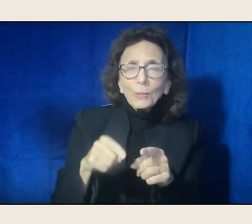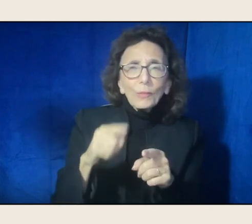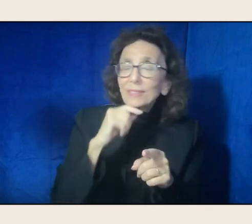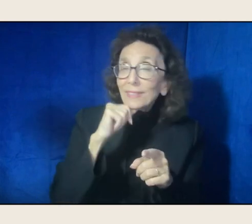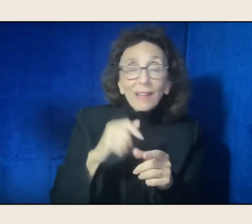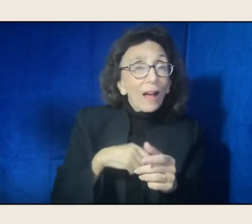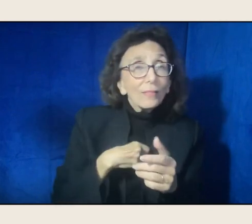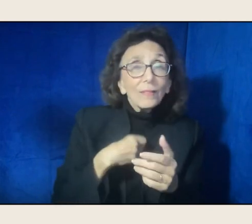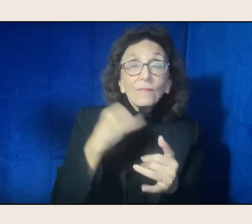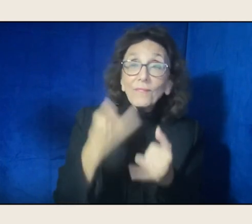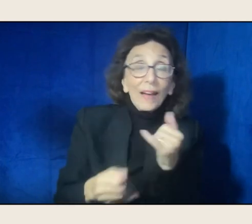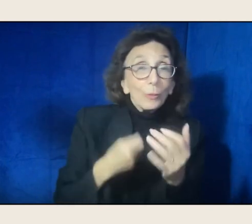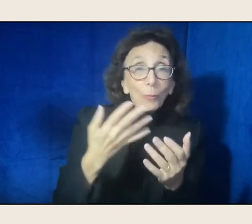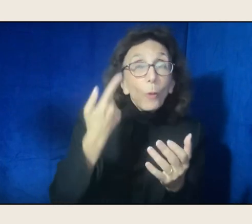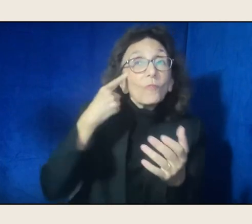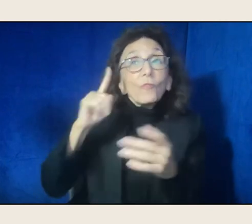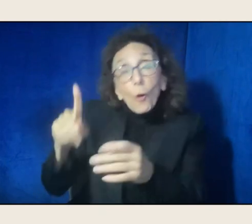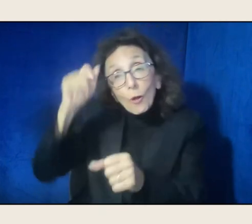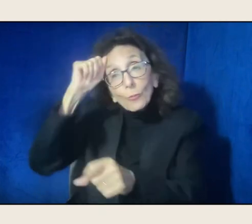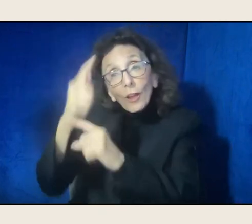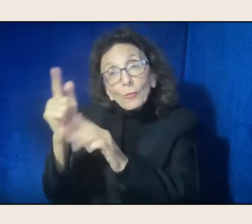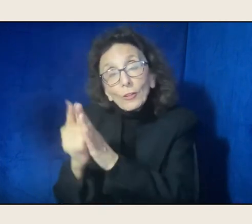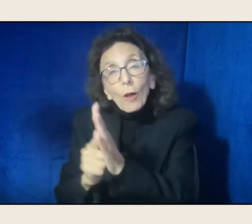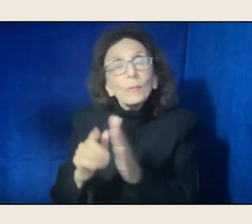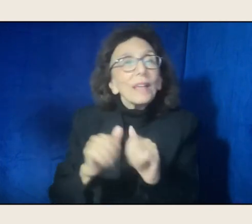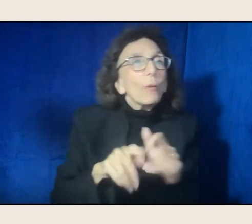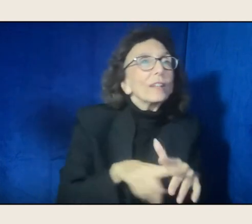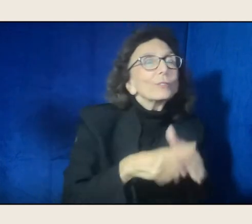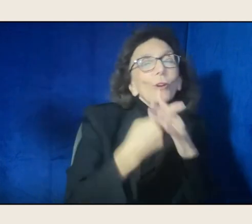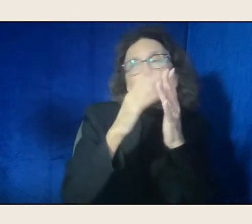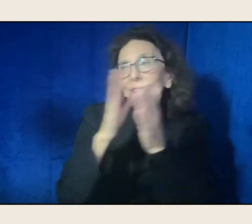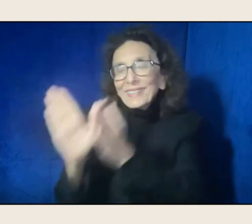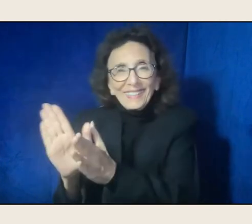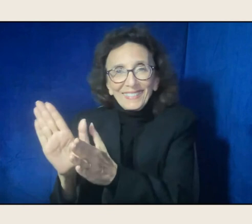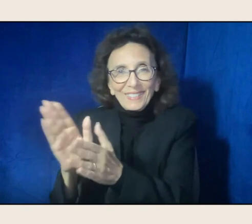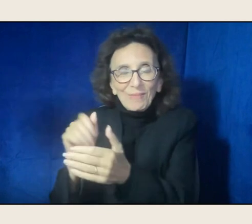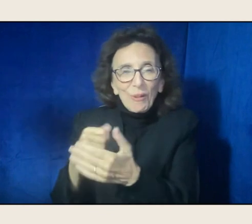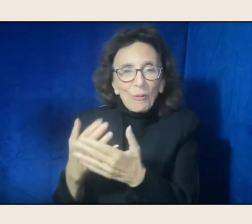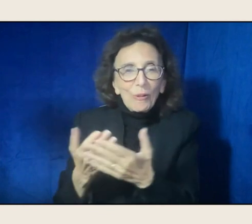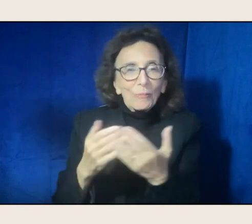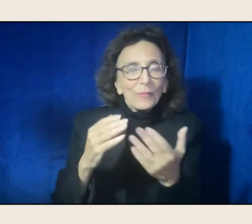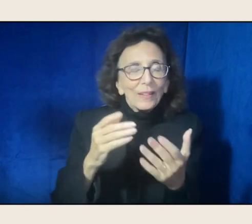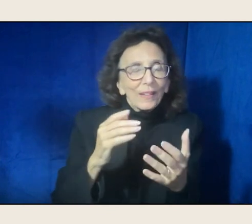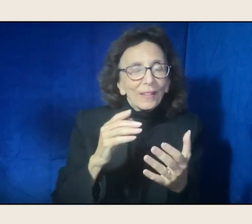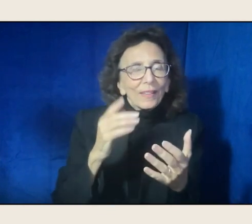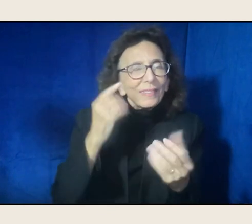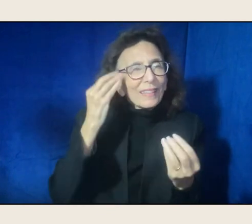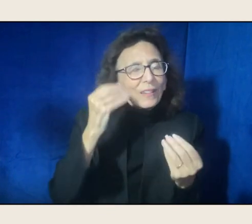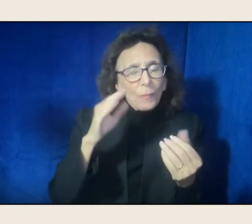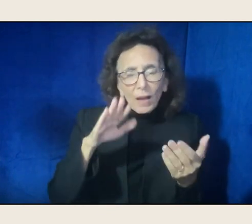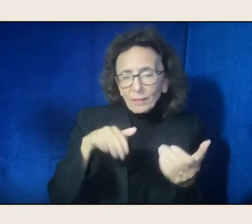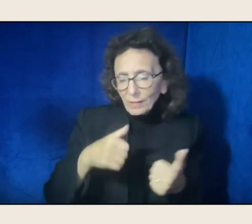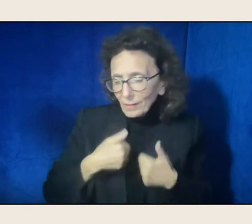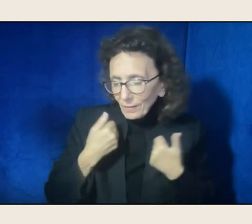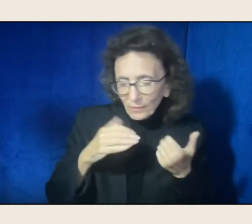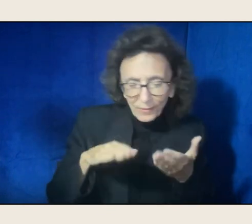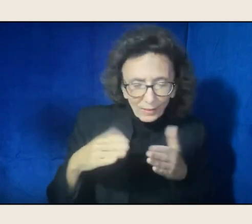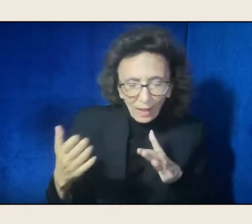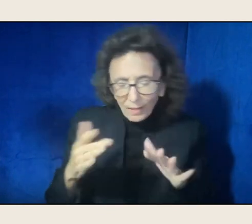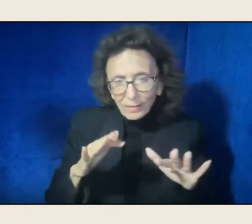but it was how I got into the poem. It's those questions of death and life. "Without".